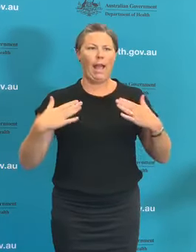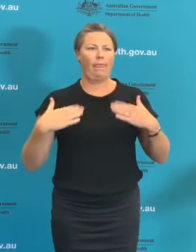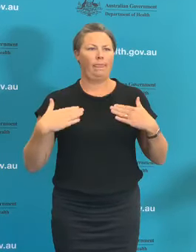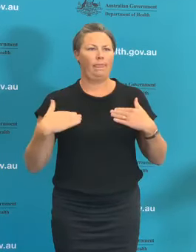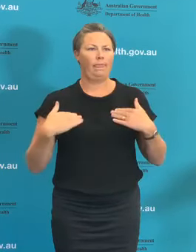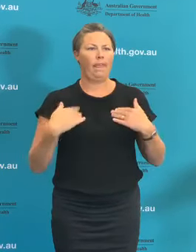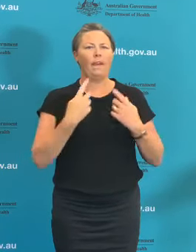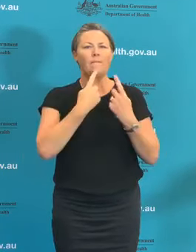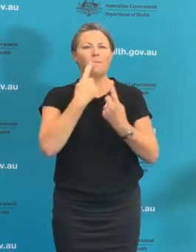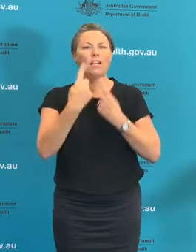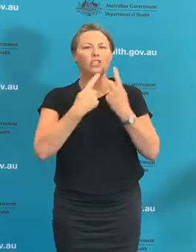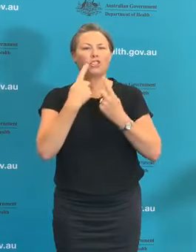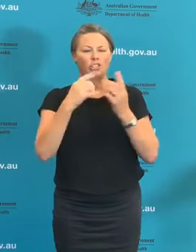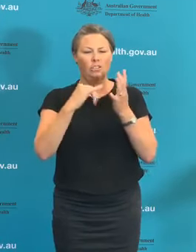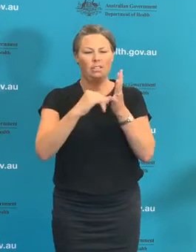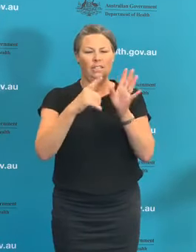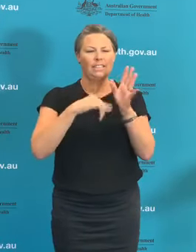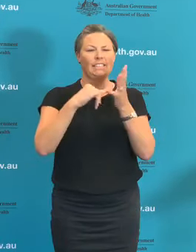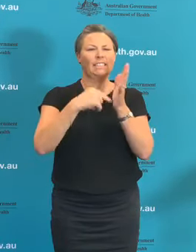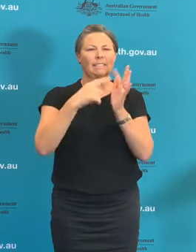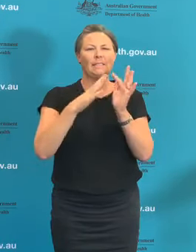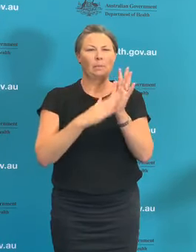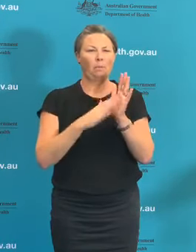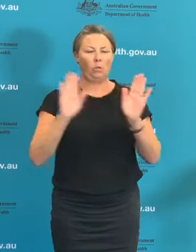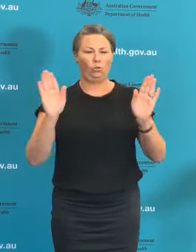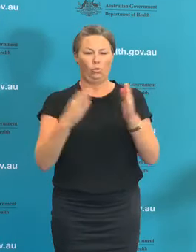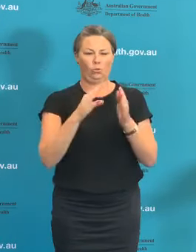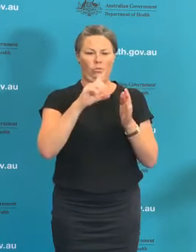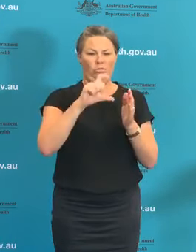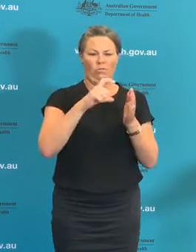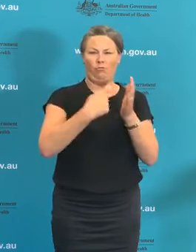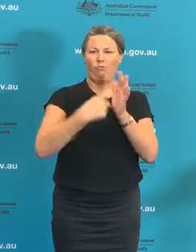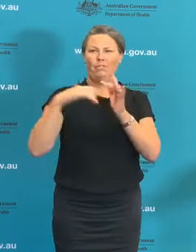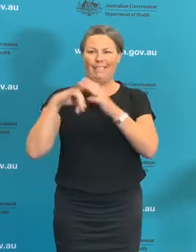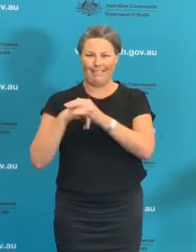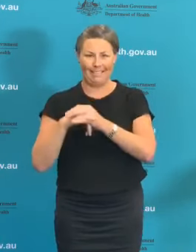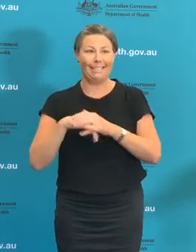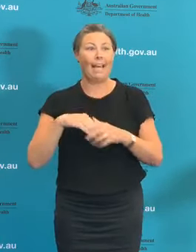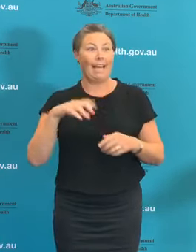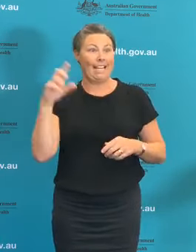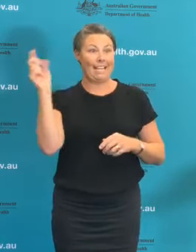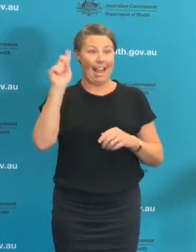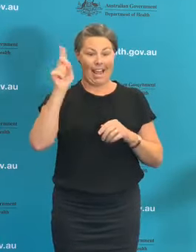otherwise known as CHRIS and that system is live now and there are many sites